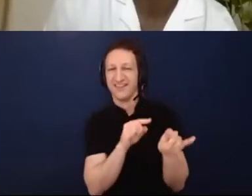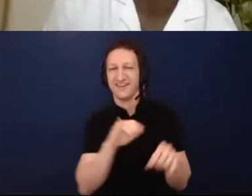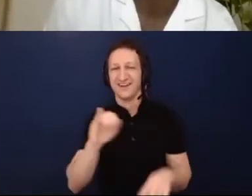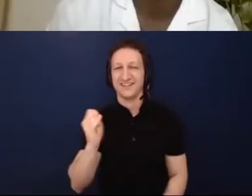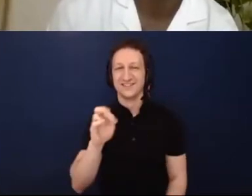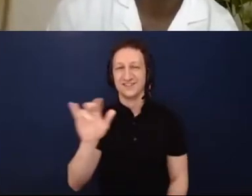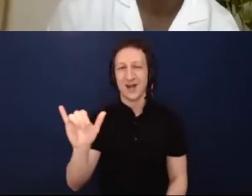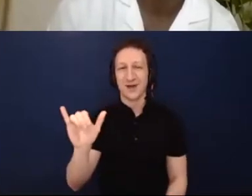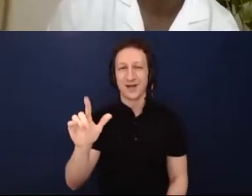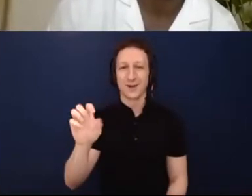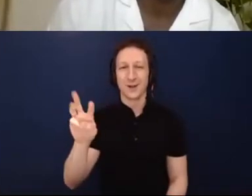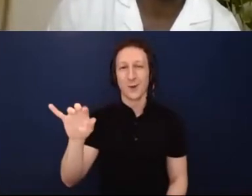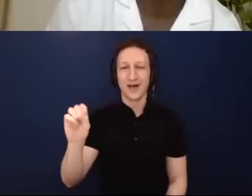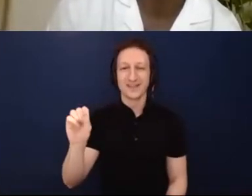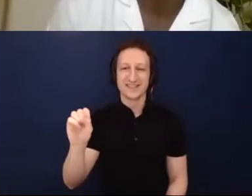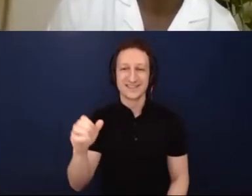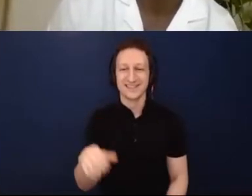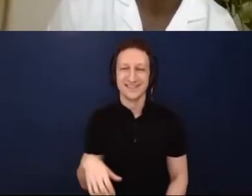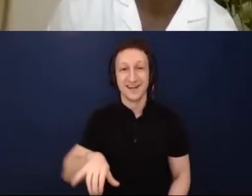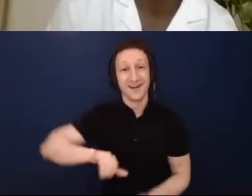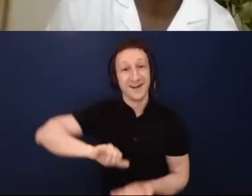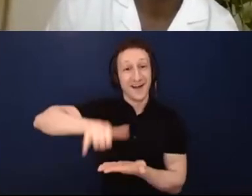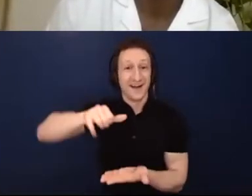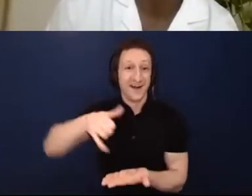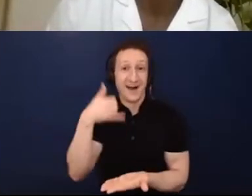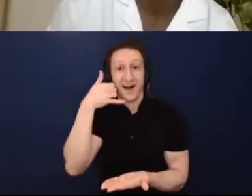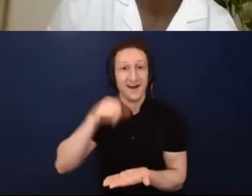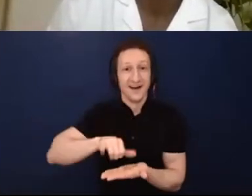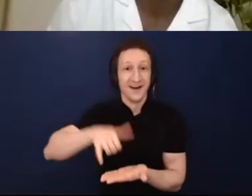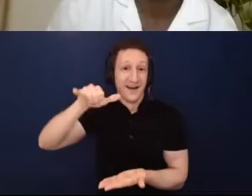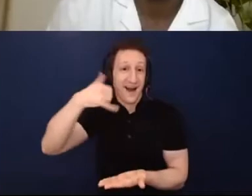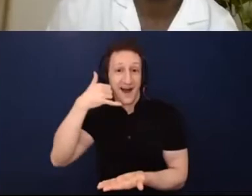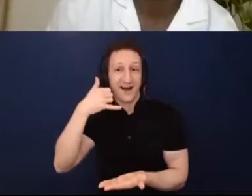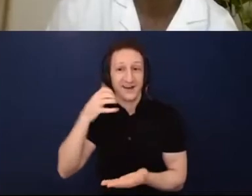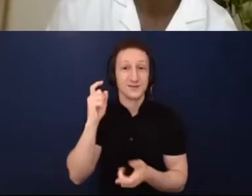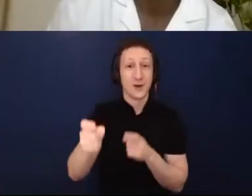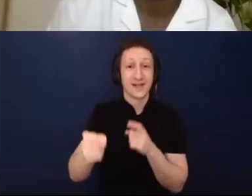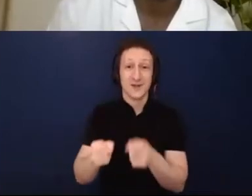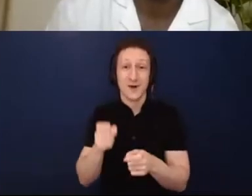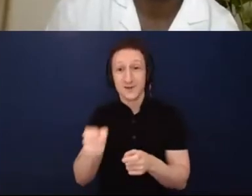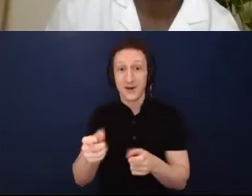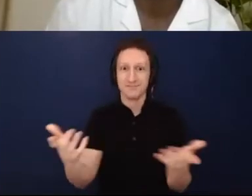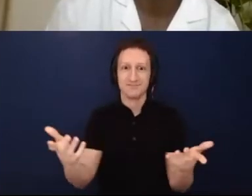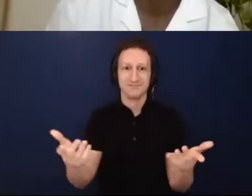and available so there's, boom, access right there. So I think, you know, we're